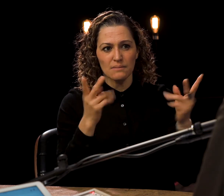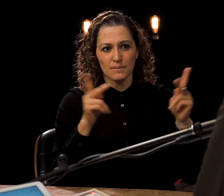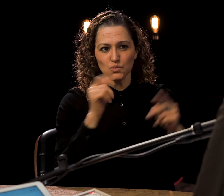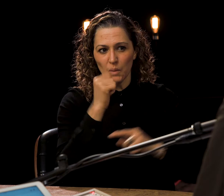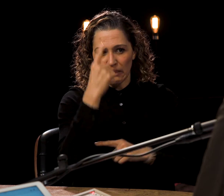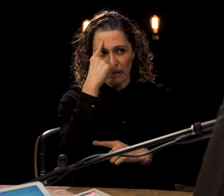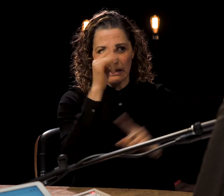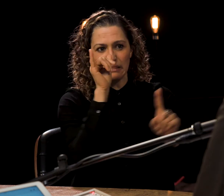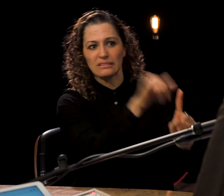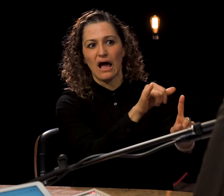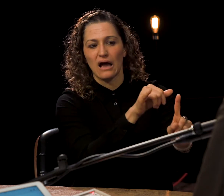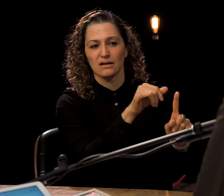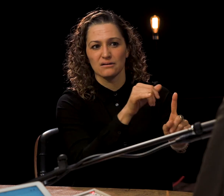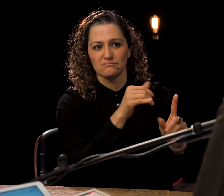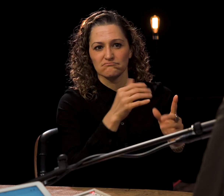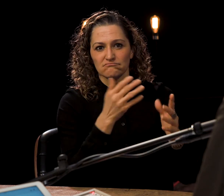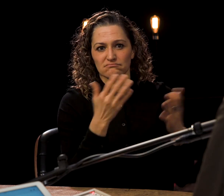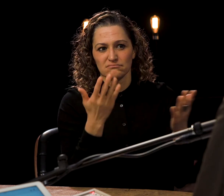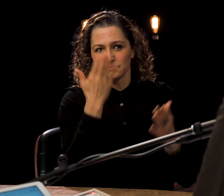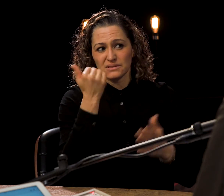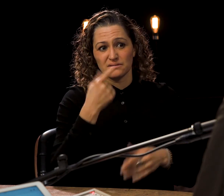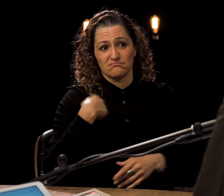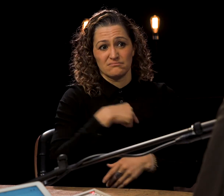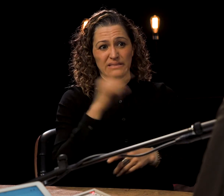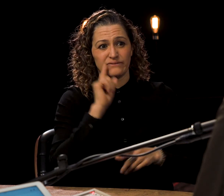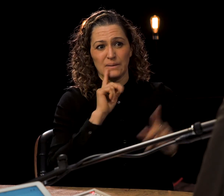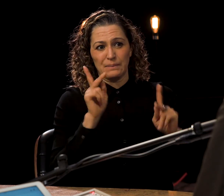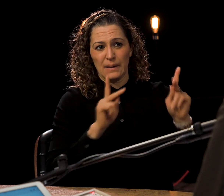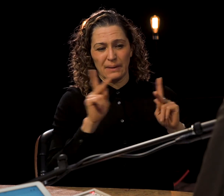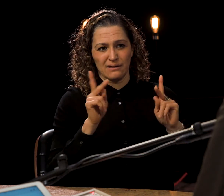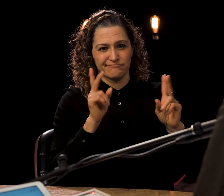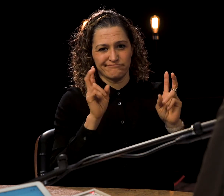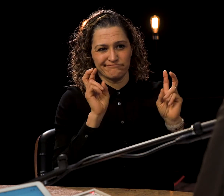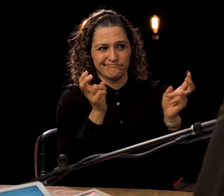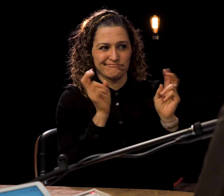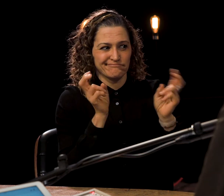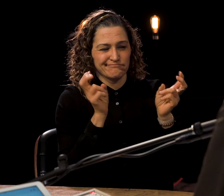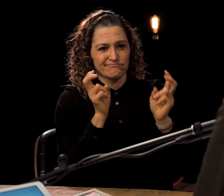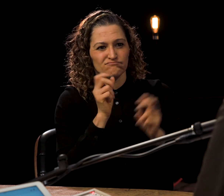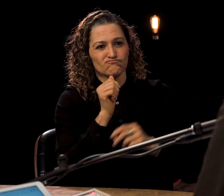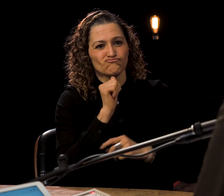Dawn Jani Birley: sure that this has never existed Dawn Jani Birley: before in Canada. What